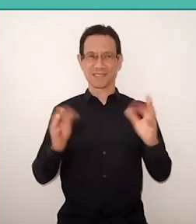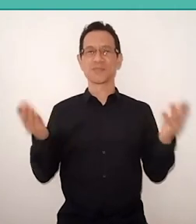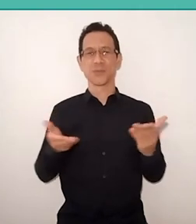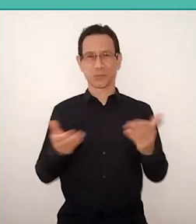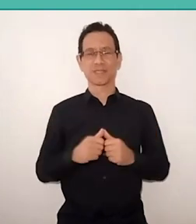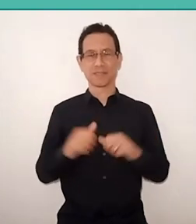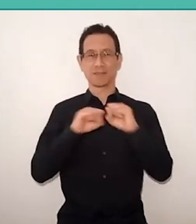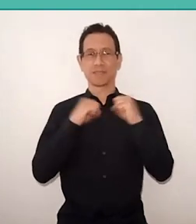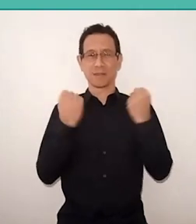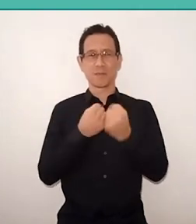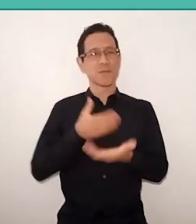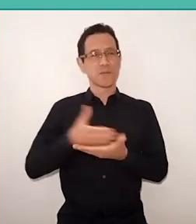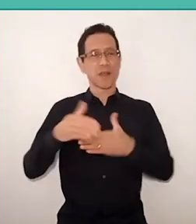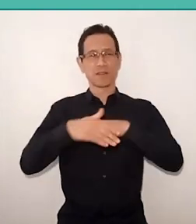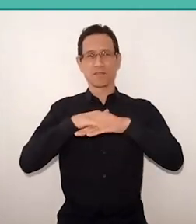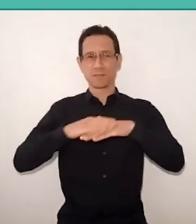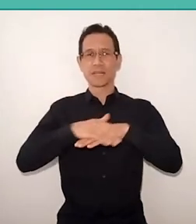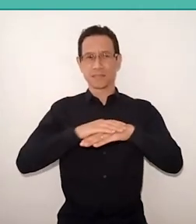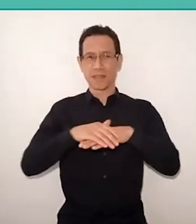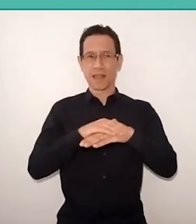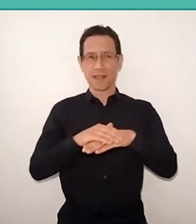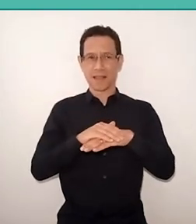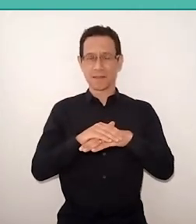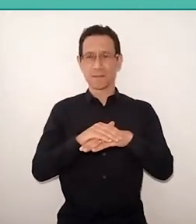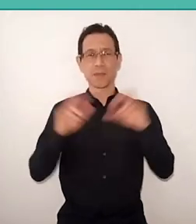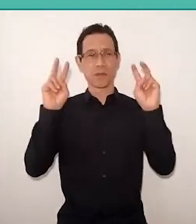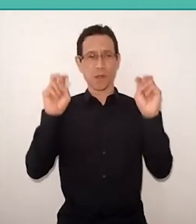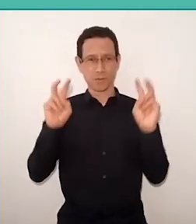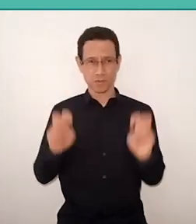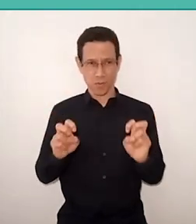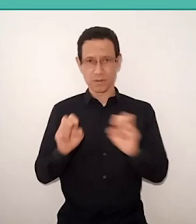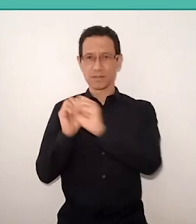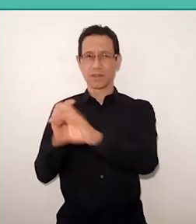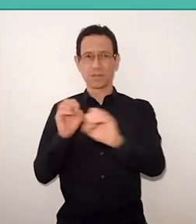that will debate the issues of education and the challenges,